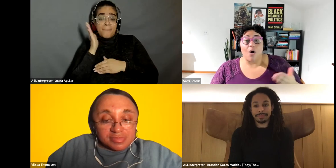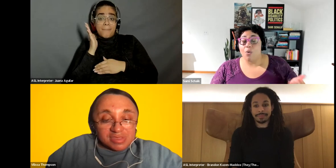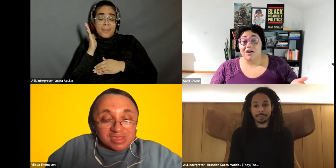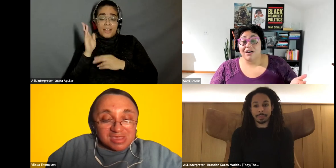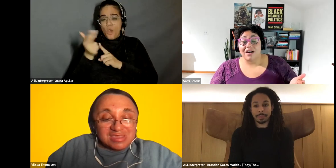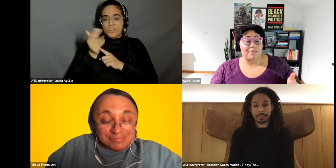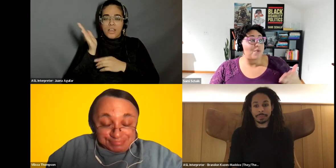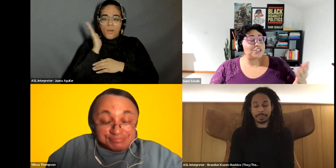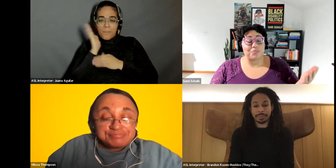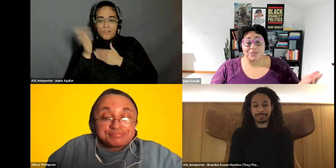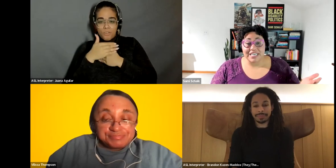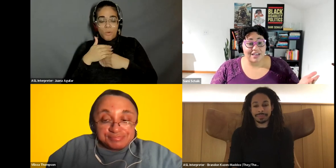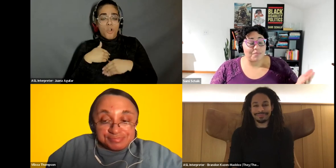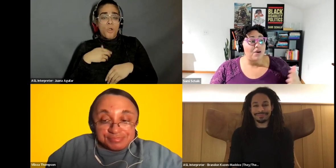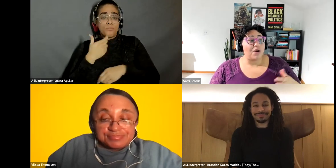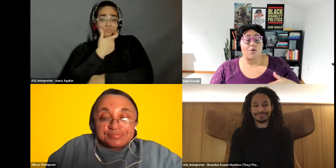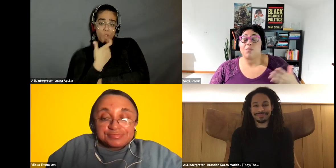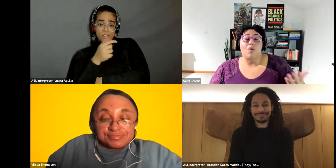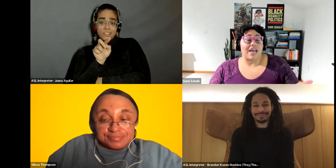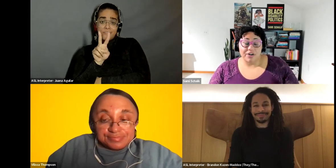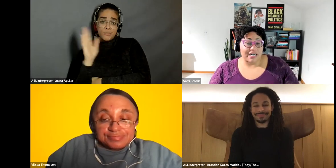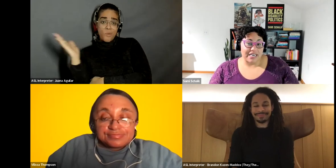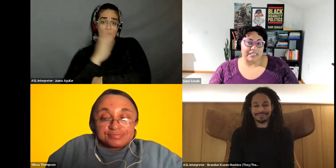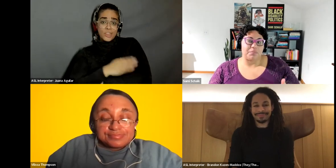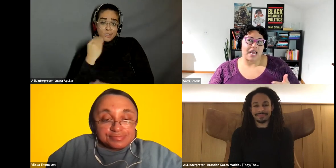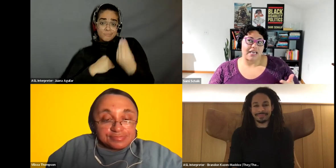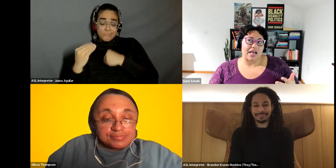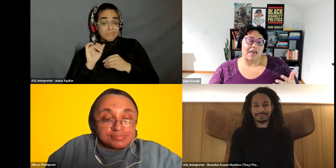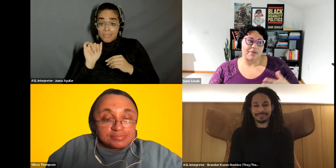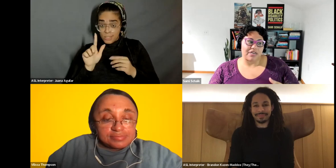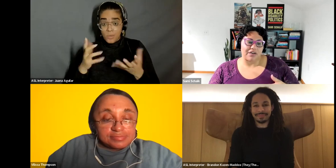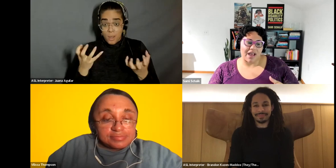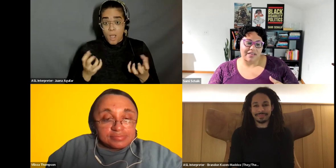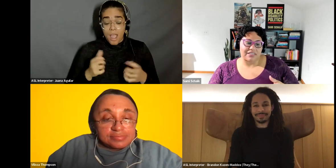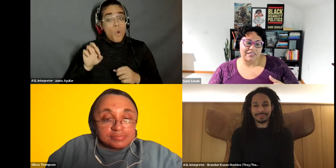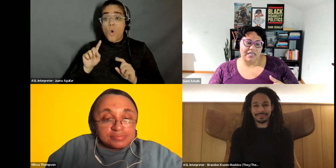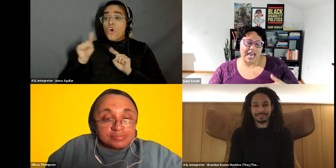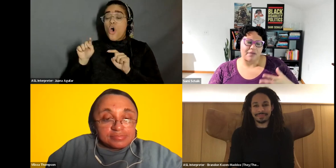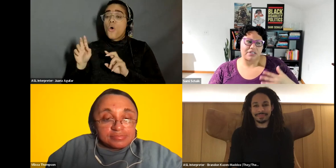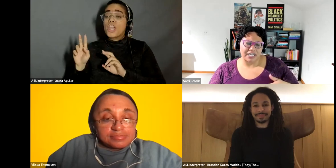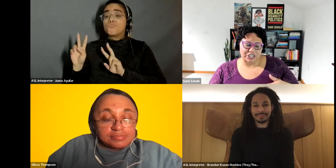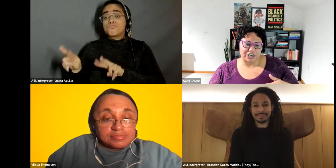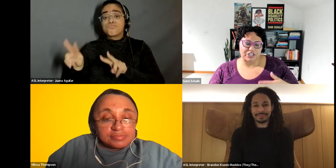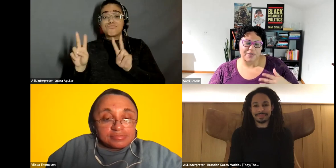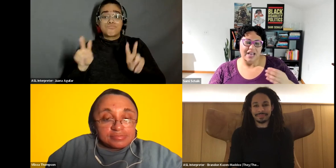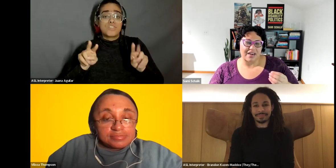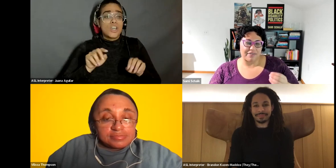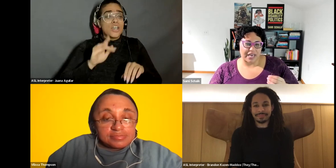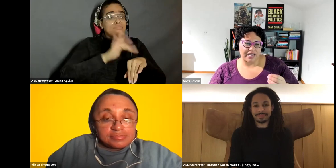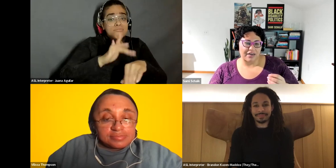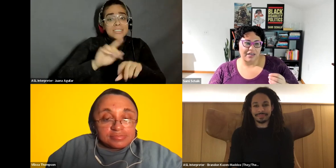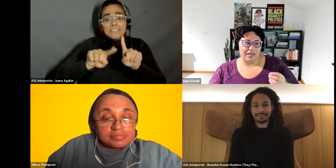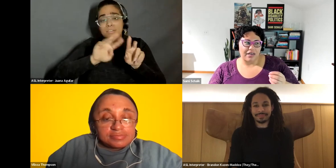Sami Schalk: or I'm going to museum or whatever it is. But I get I built in rest and pleasure. So that I kind of get